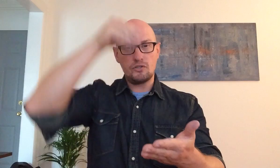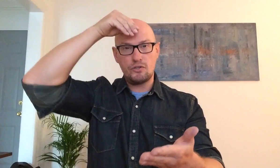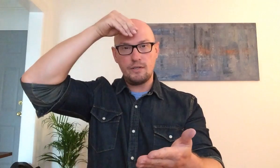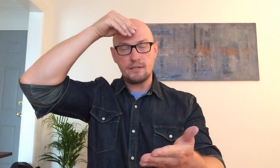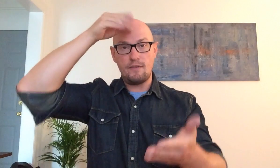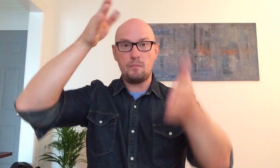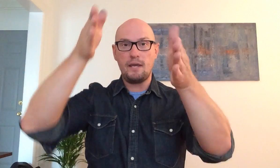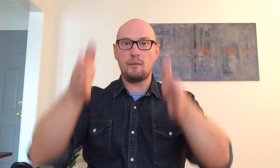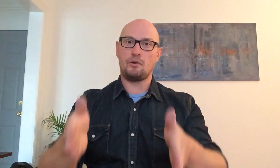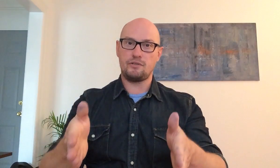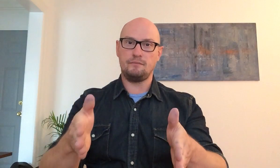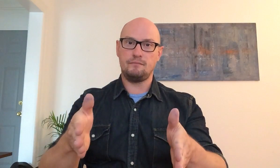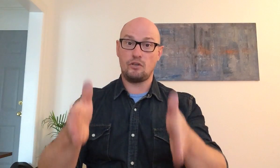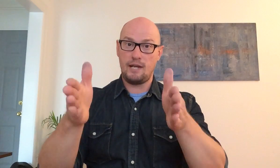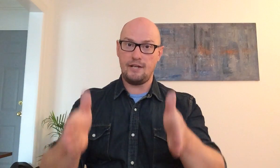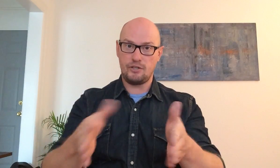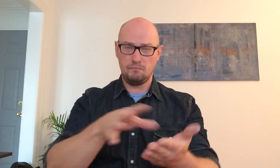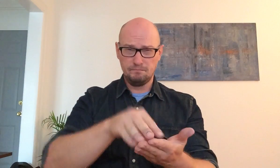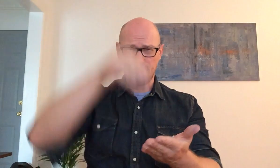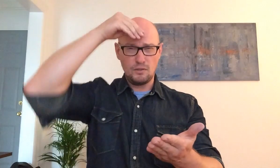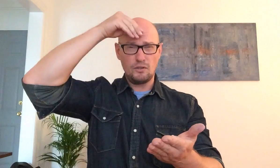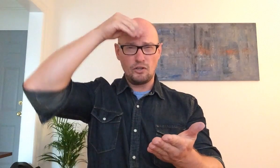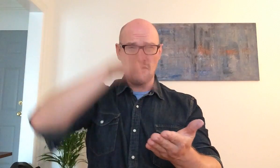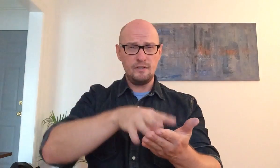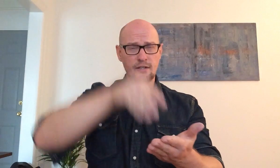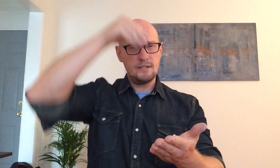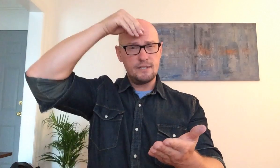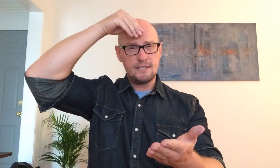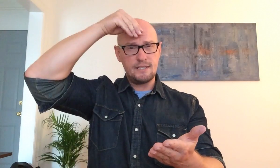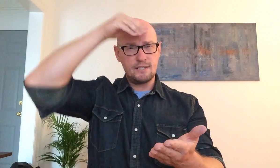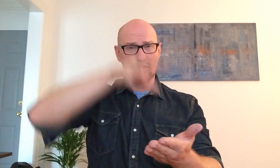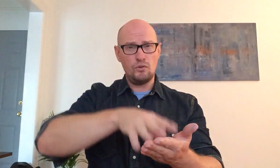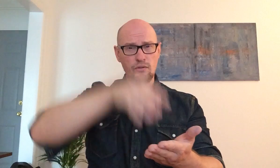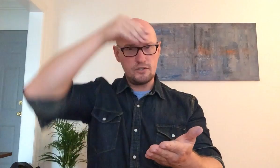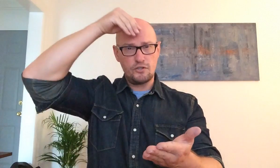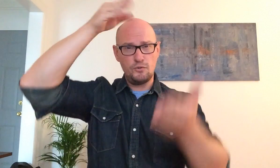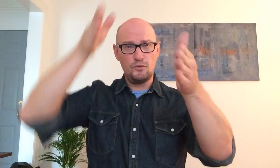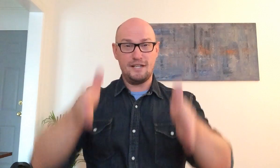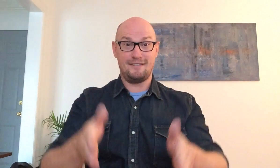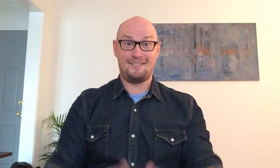student and then you get a person so an agent learn Stu Stu did